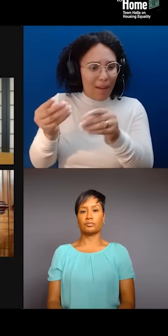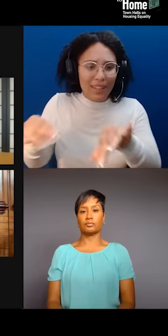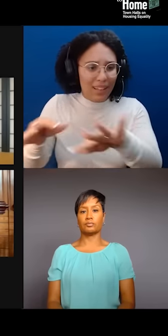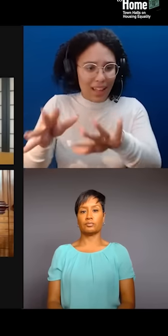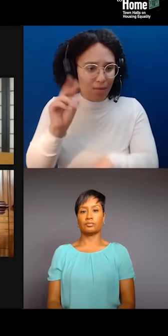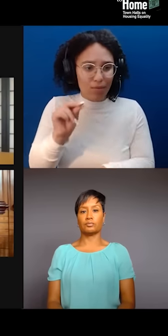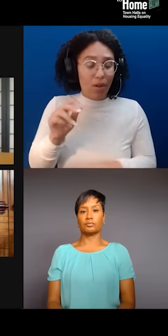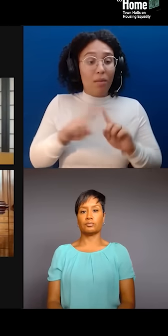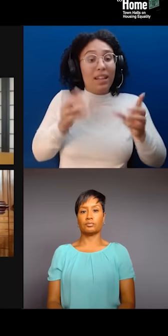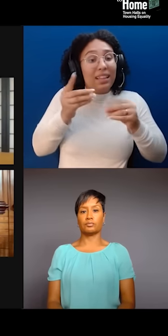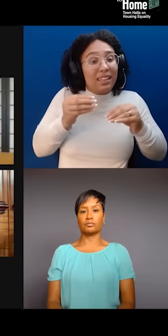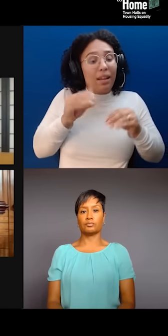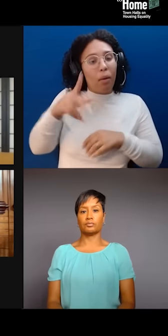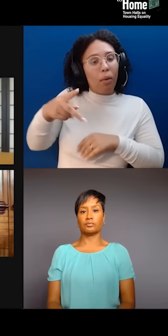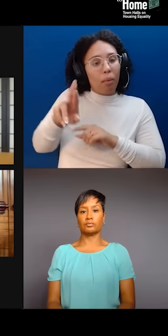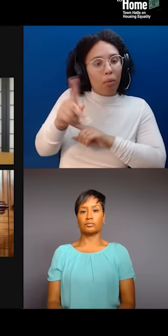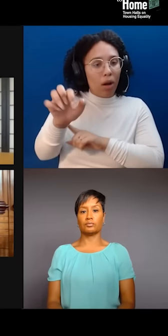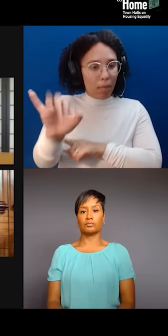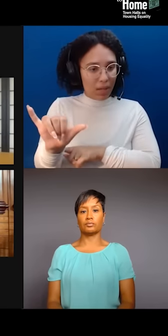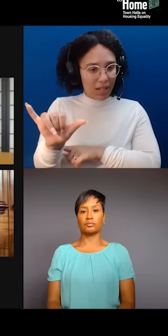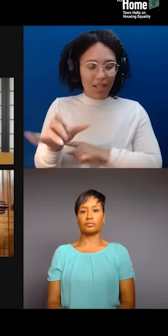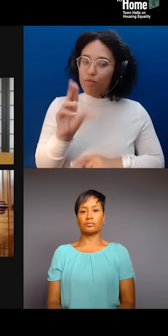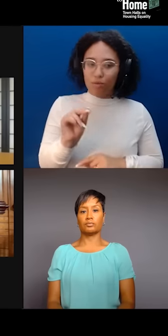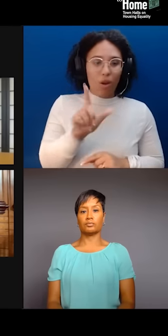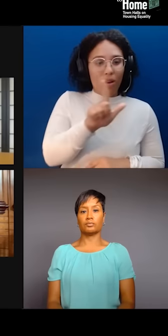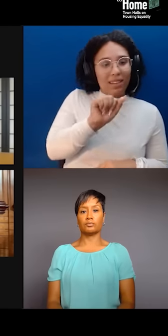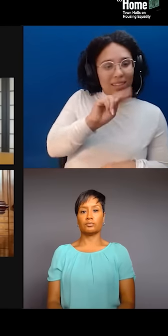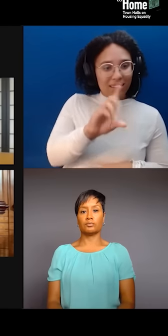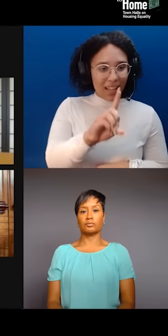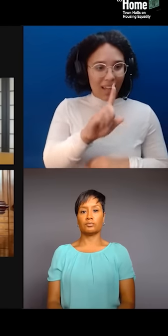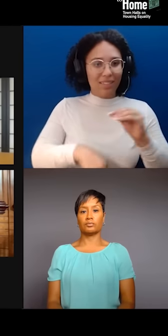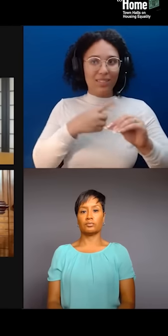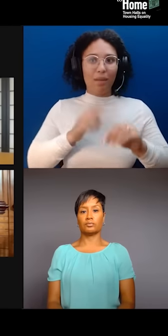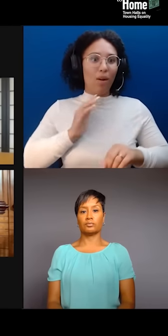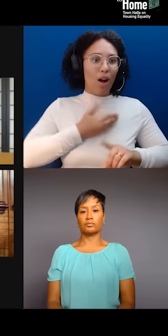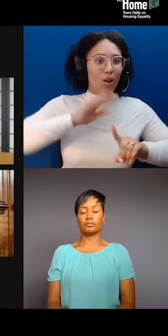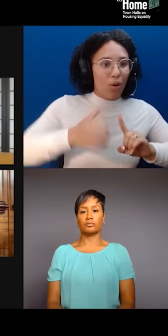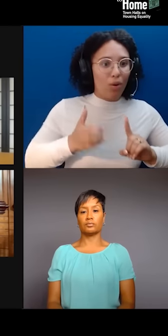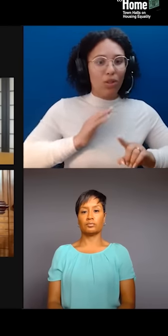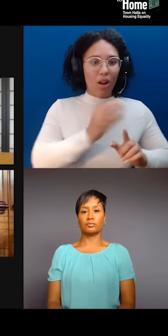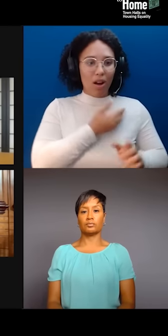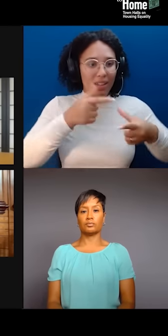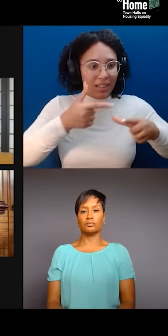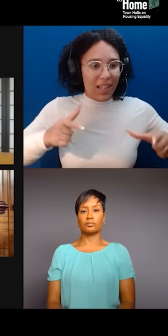It's a basis of ceremony. It's a basis of song. So, when you don't have that, you lose access to all of that wealth.